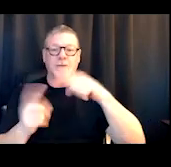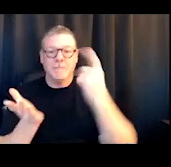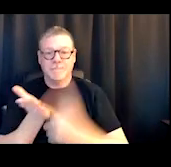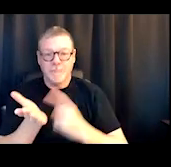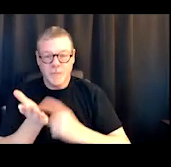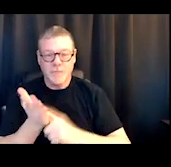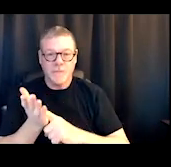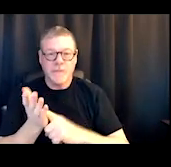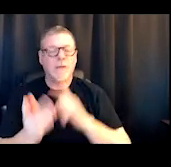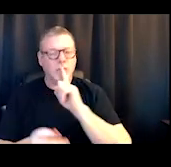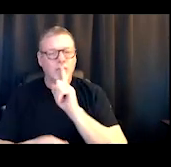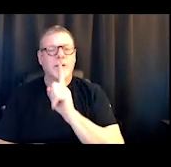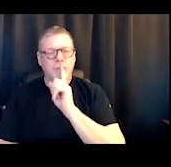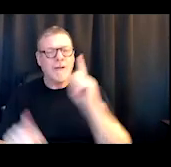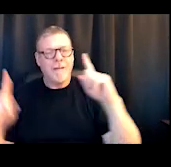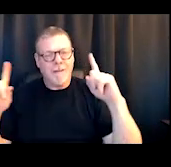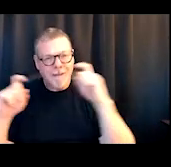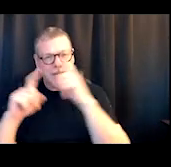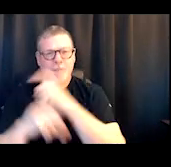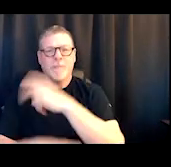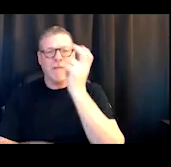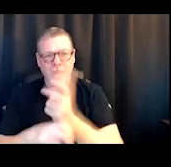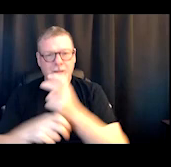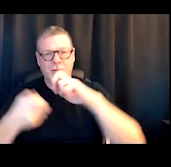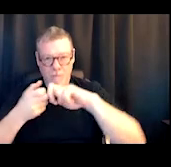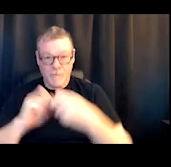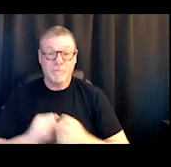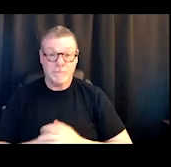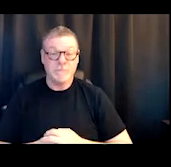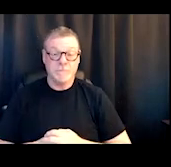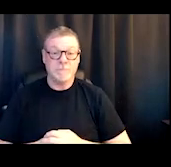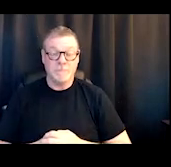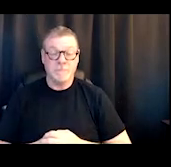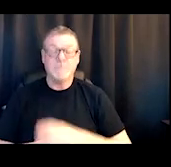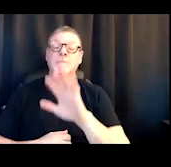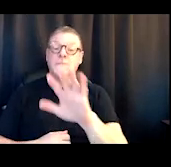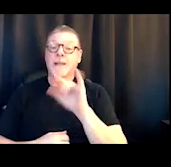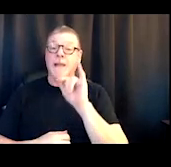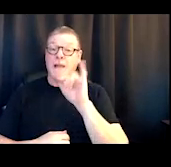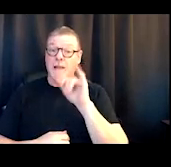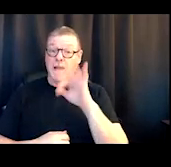an extremely complex social problem. And so if I can continue to articulate